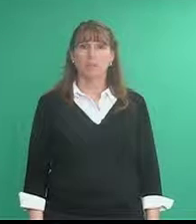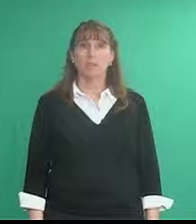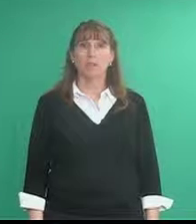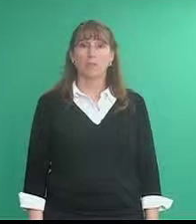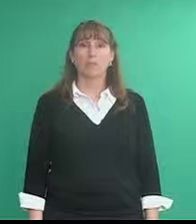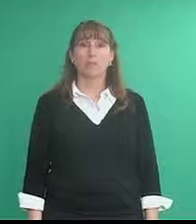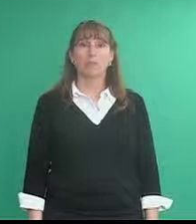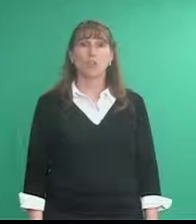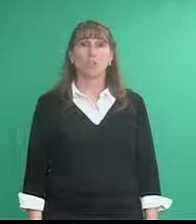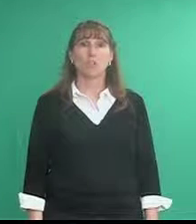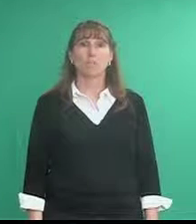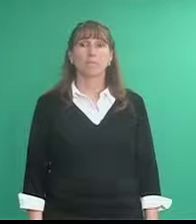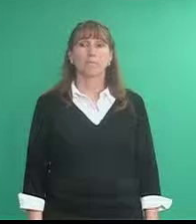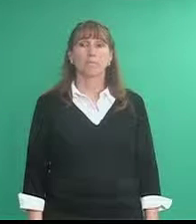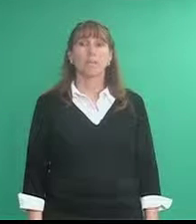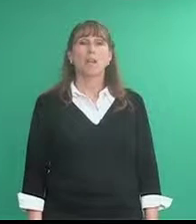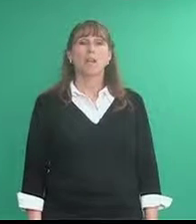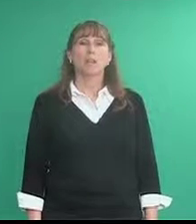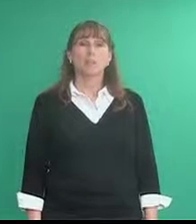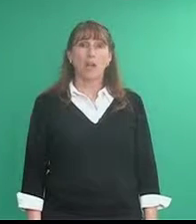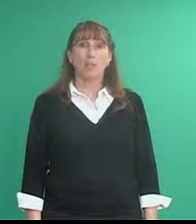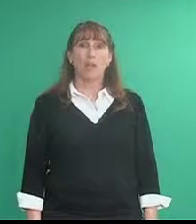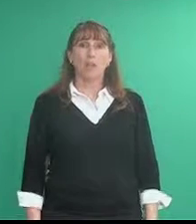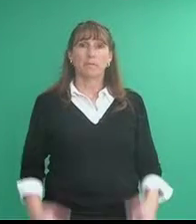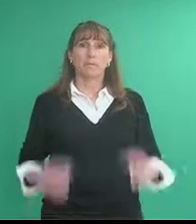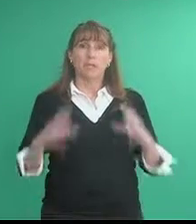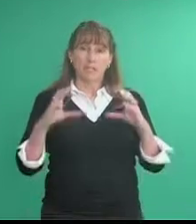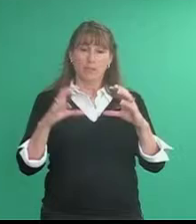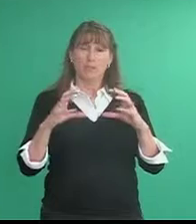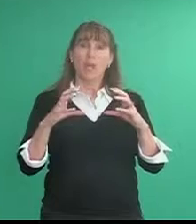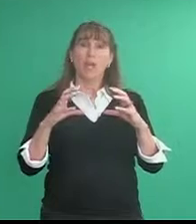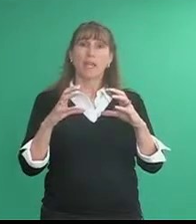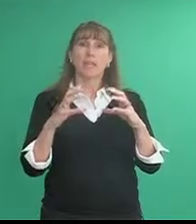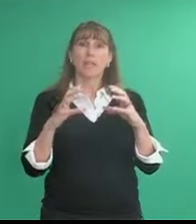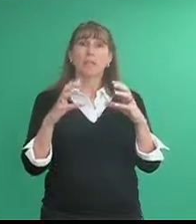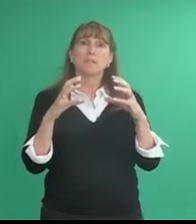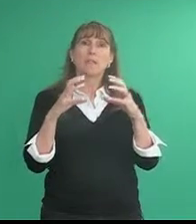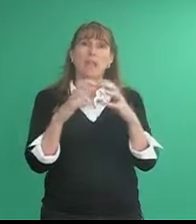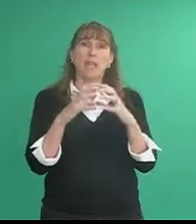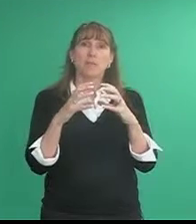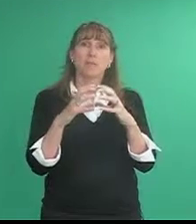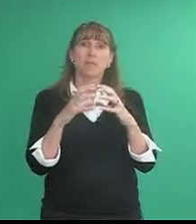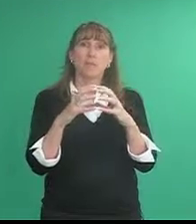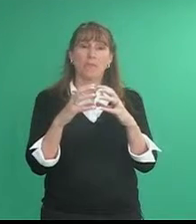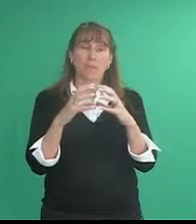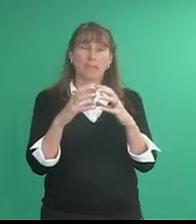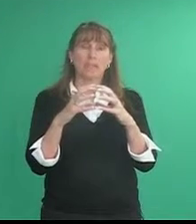So let's get started. Softball. Two claw handshapes and bring your hands together is if